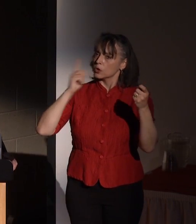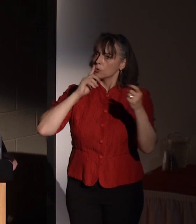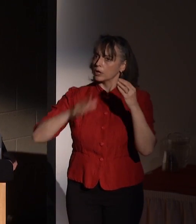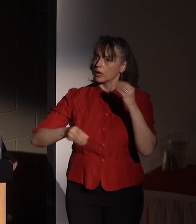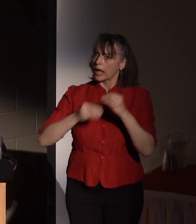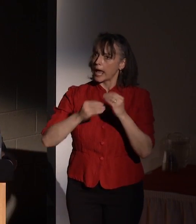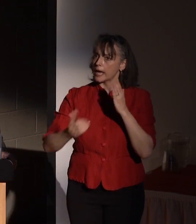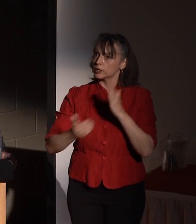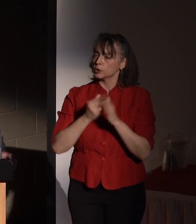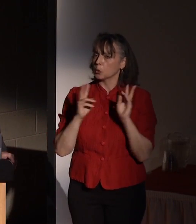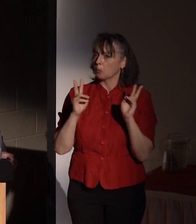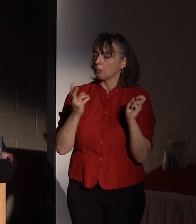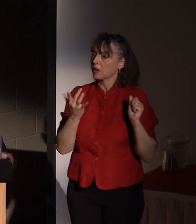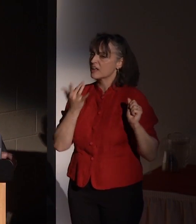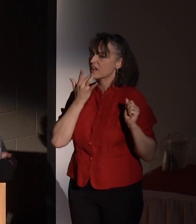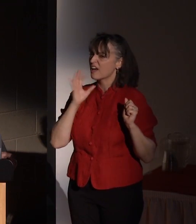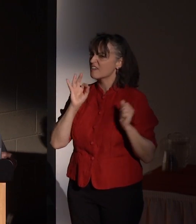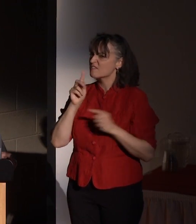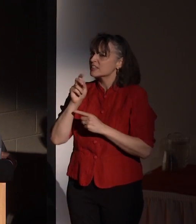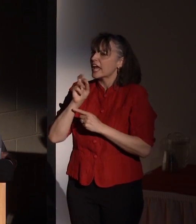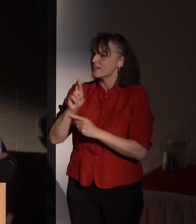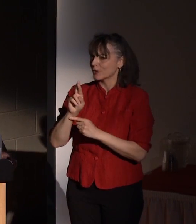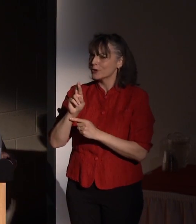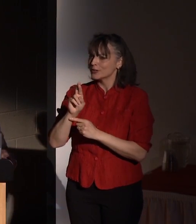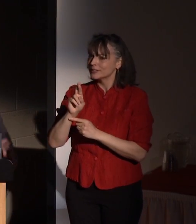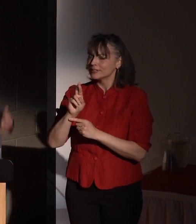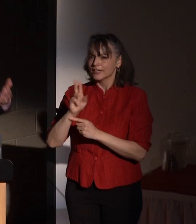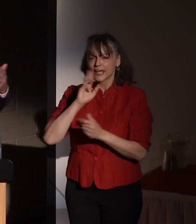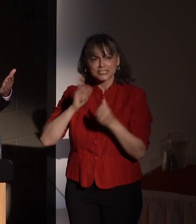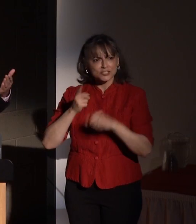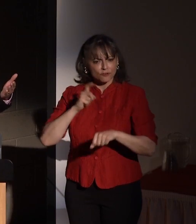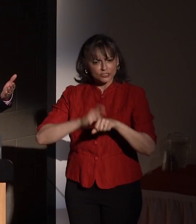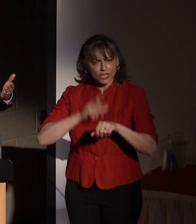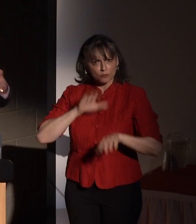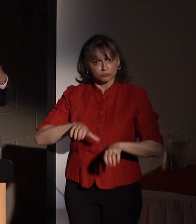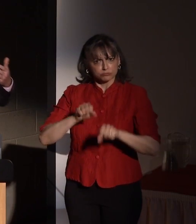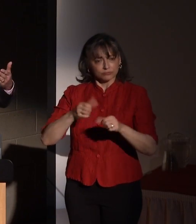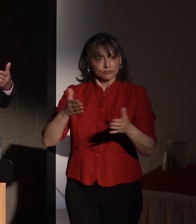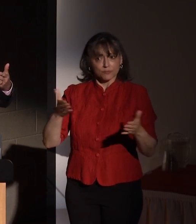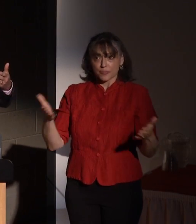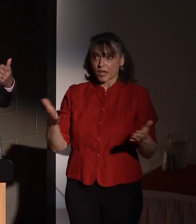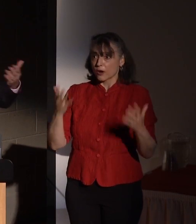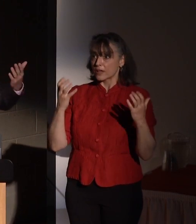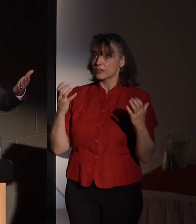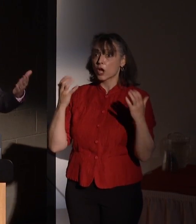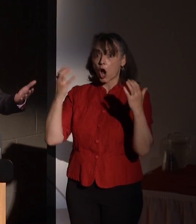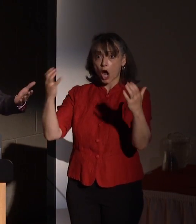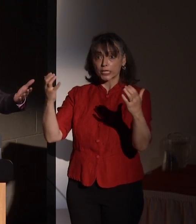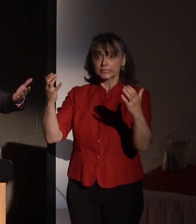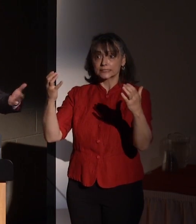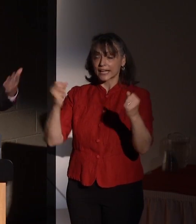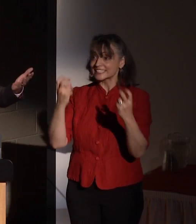innovation because this is the first time we've actually held it in a spot where the audience members could sit down.